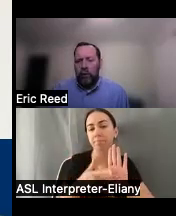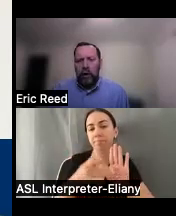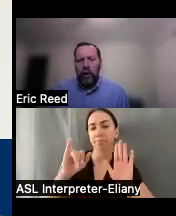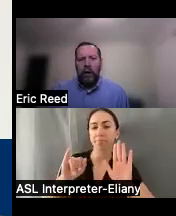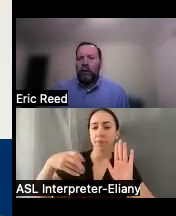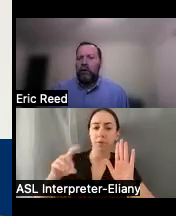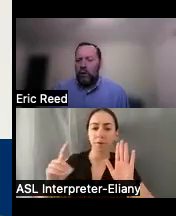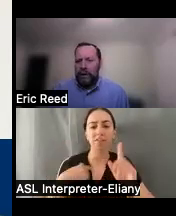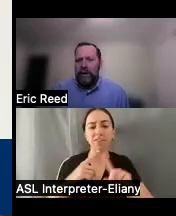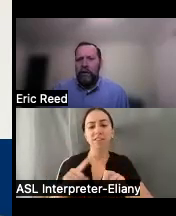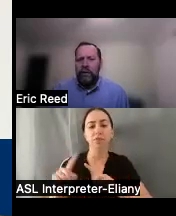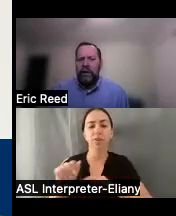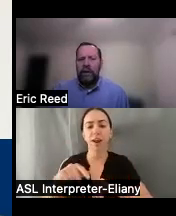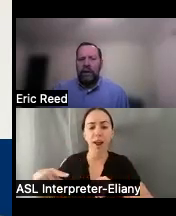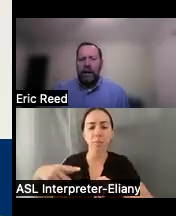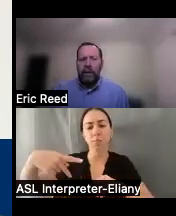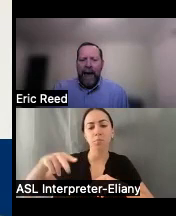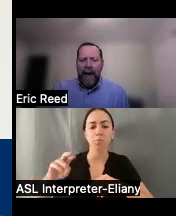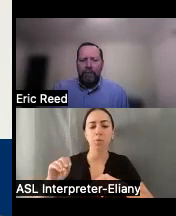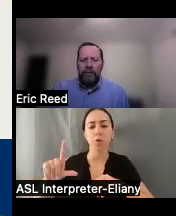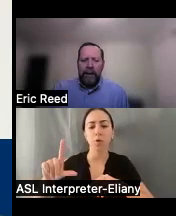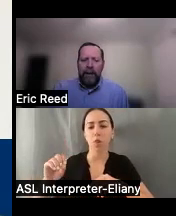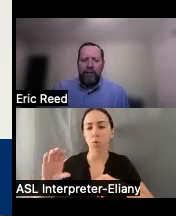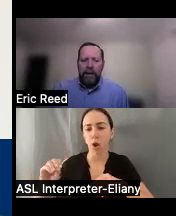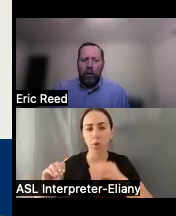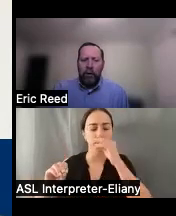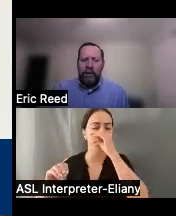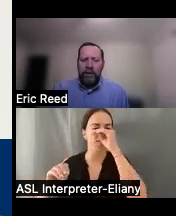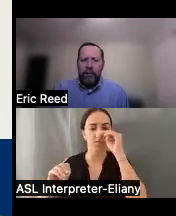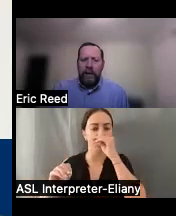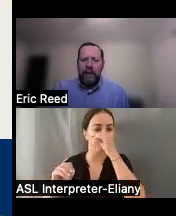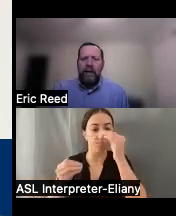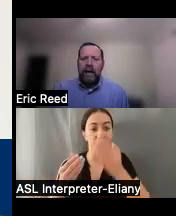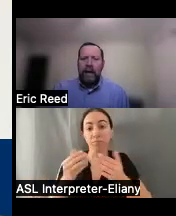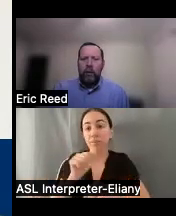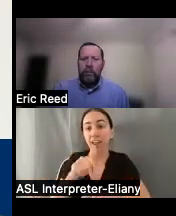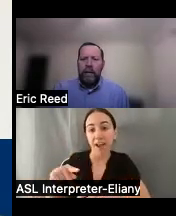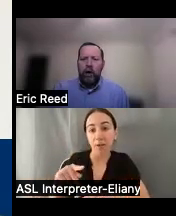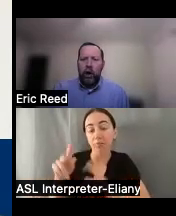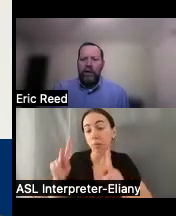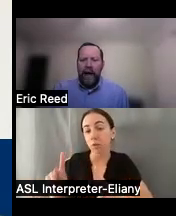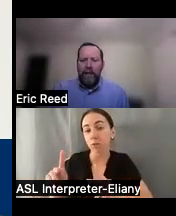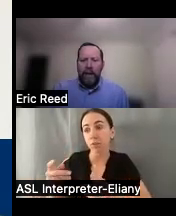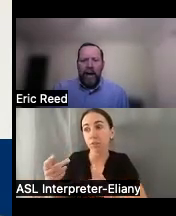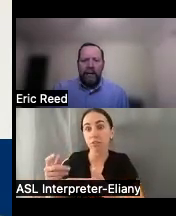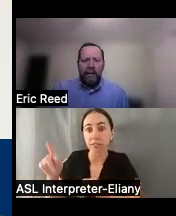Loco other communication um apps that might be important to somebody uh would be on the iPads